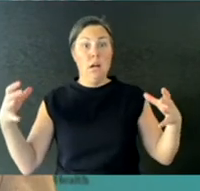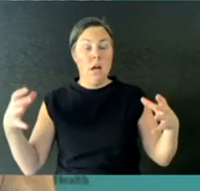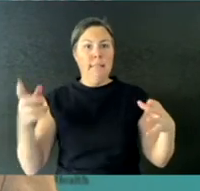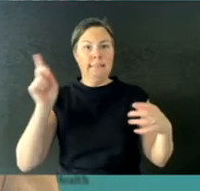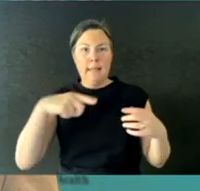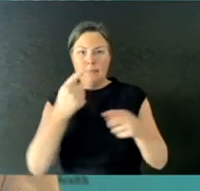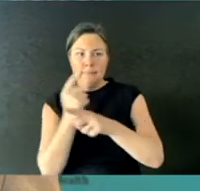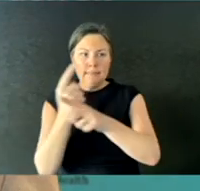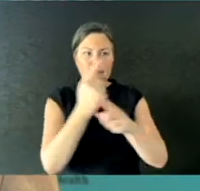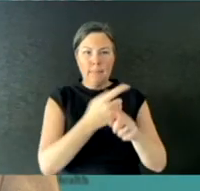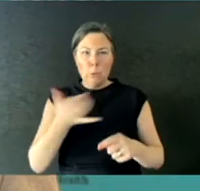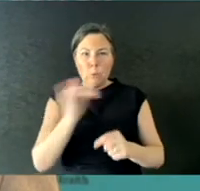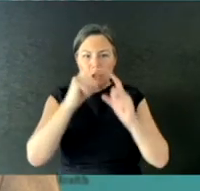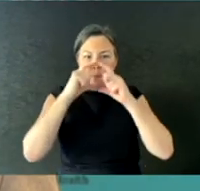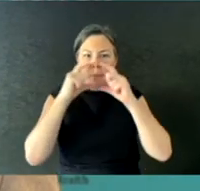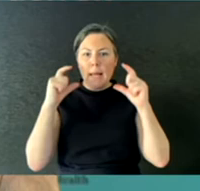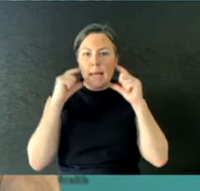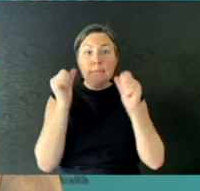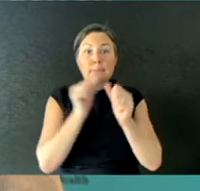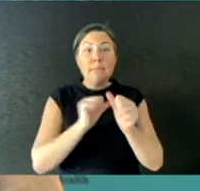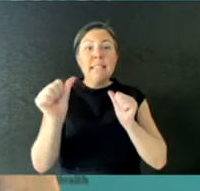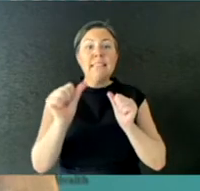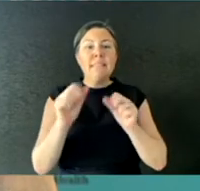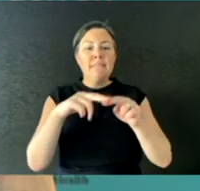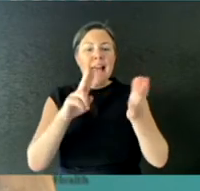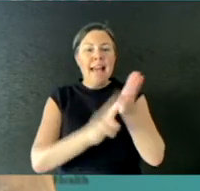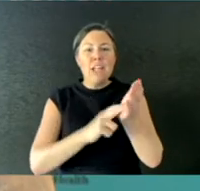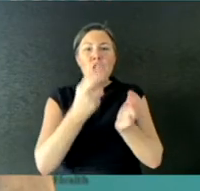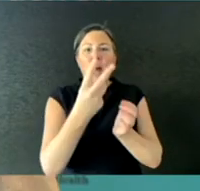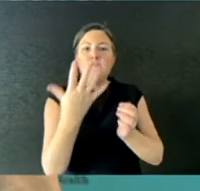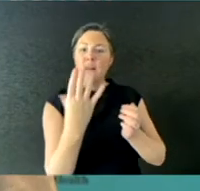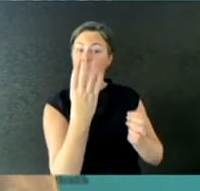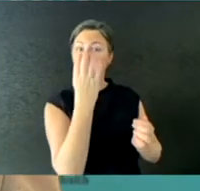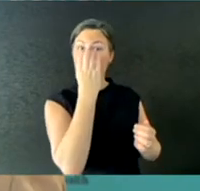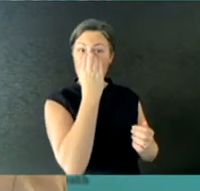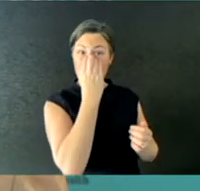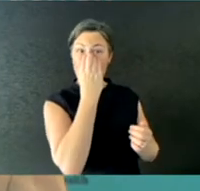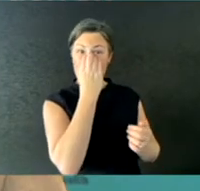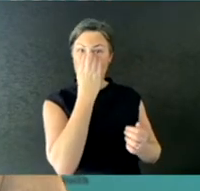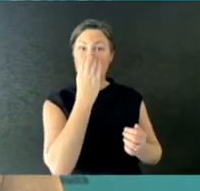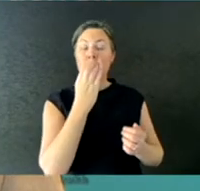the ones that protect you from transmission of airborne infectious disease, was expanded,